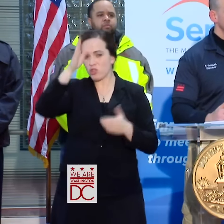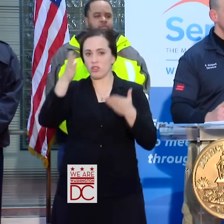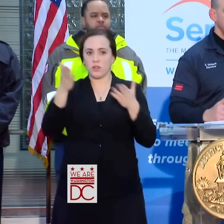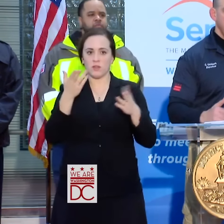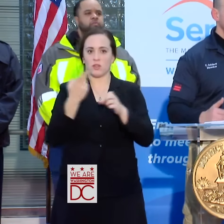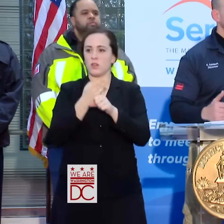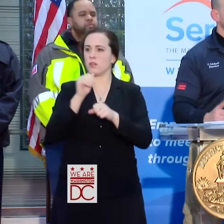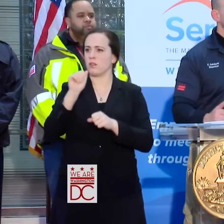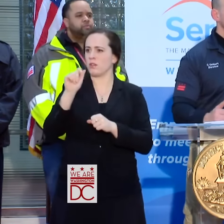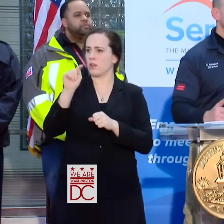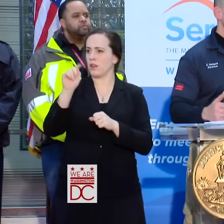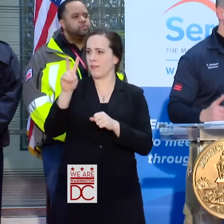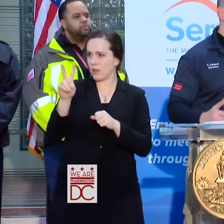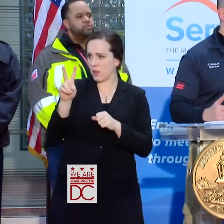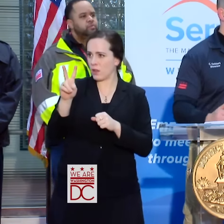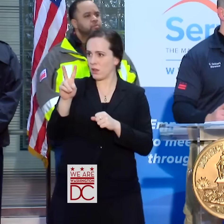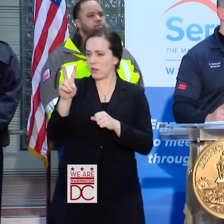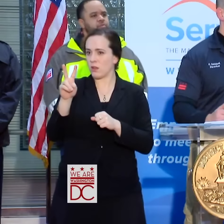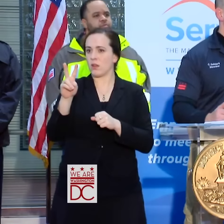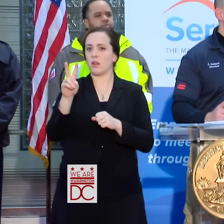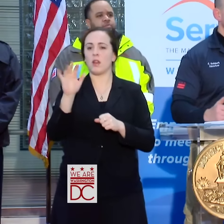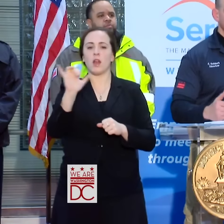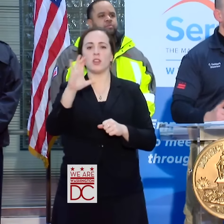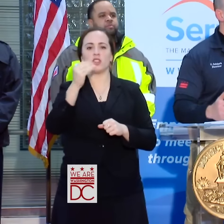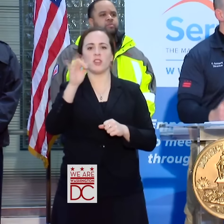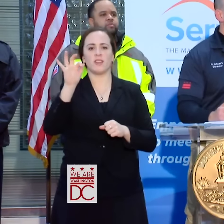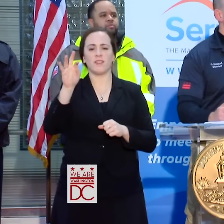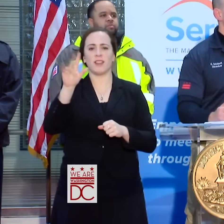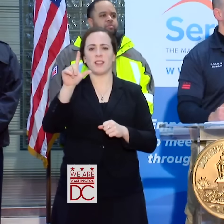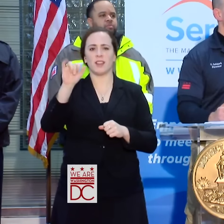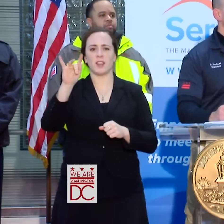AND IF WE NEED TO, AS CHIEF LANIER SAID YESTERDAY, WE'LL GET OUT AND WE'LL WALK TO THEM.